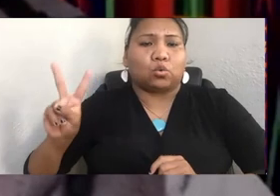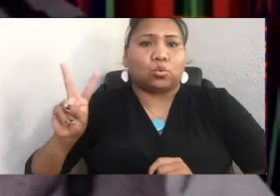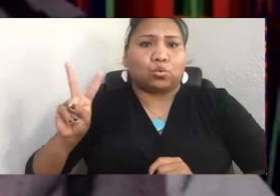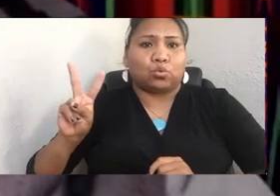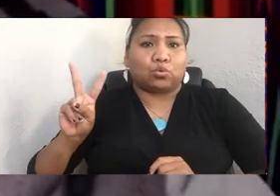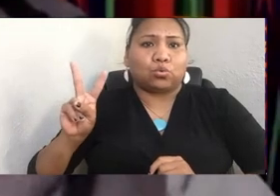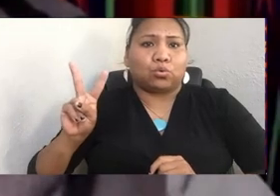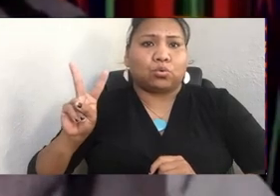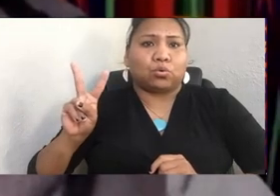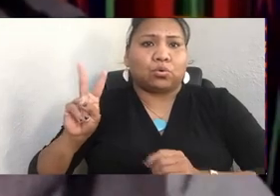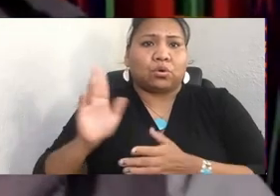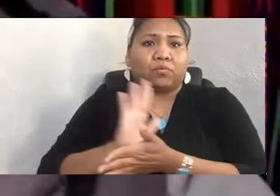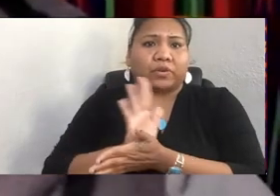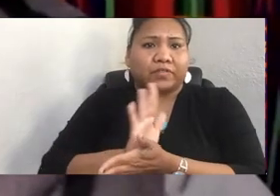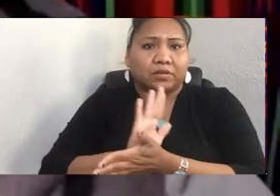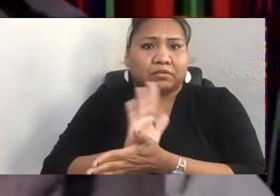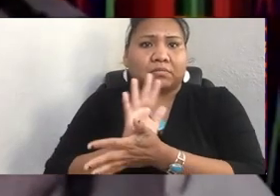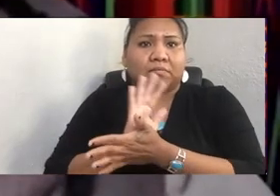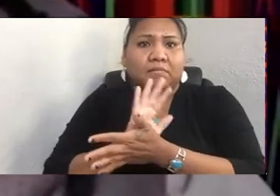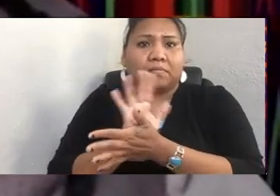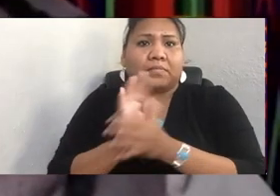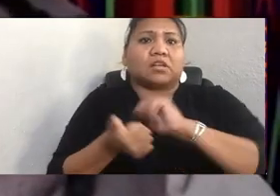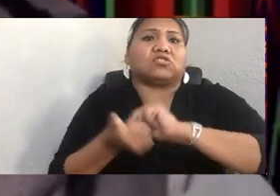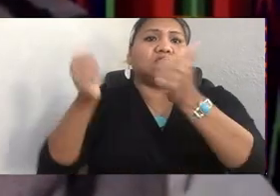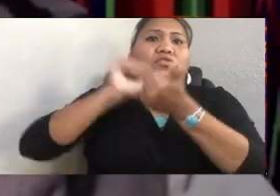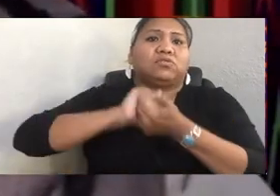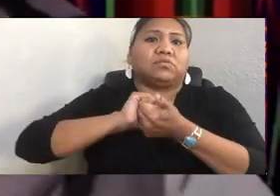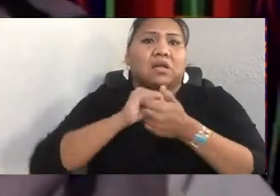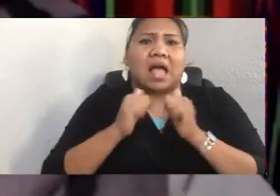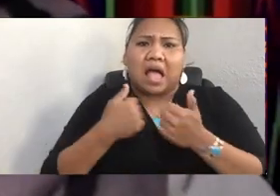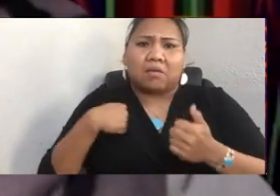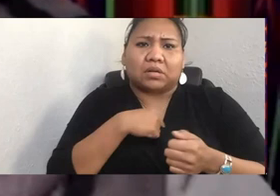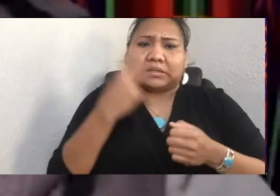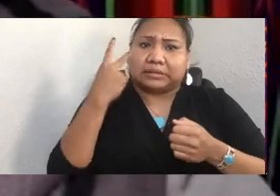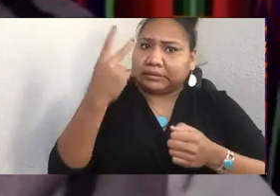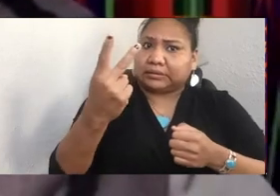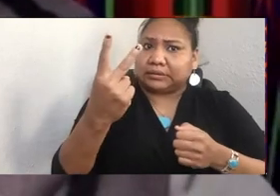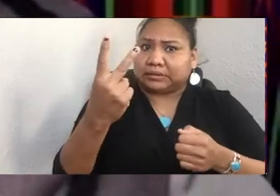the way we see Native America. Very appropriate for today.